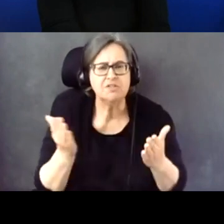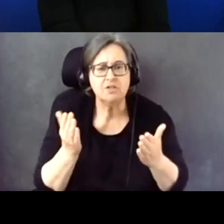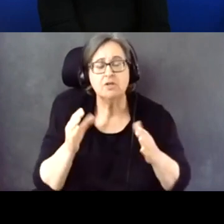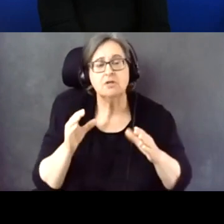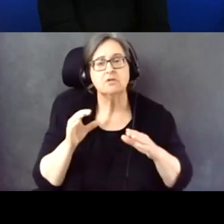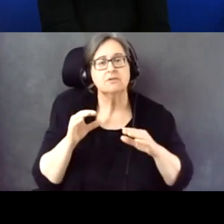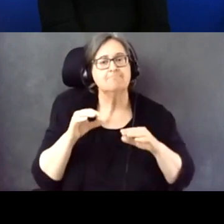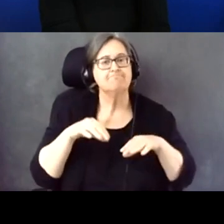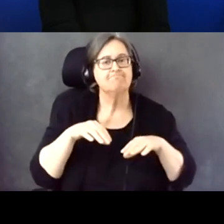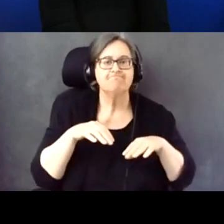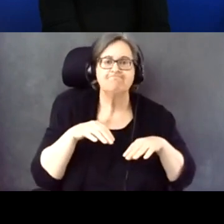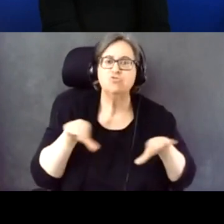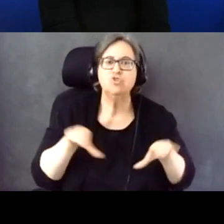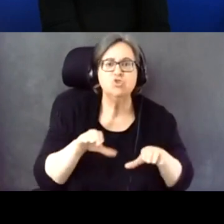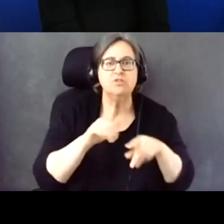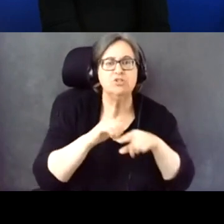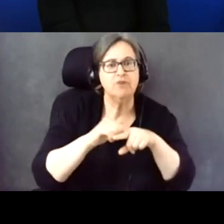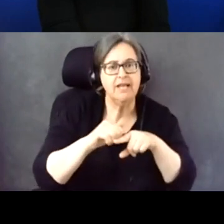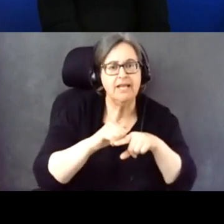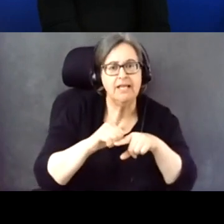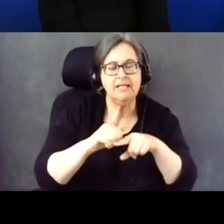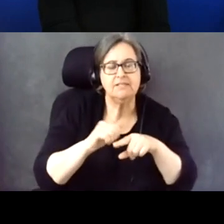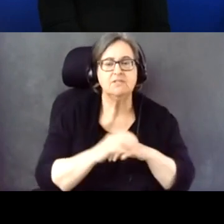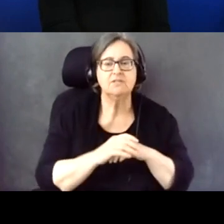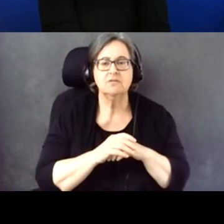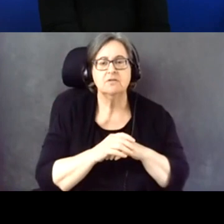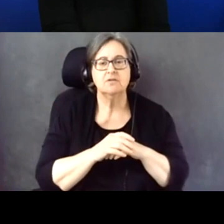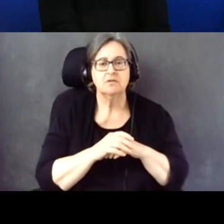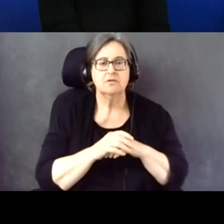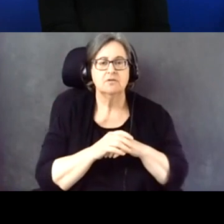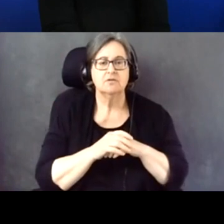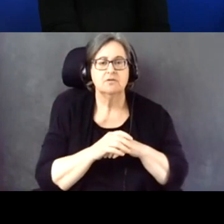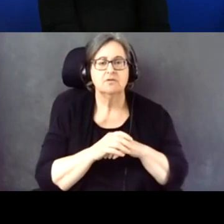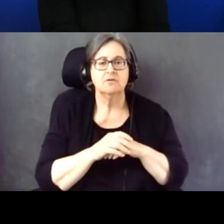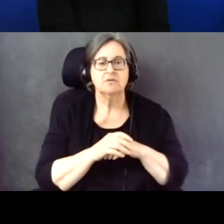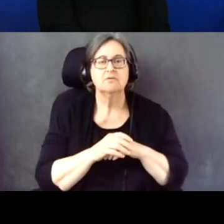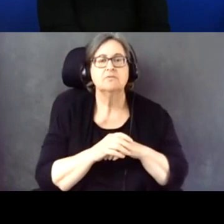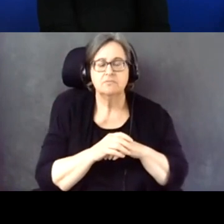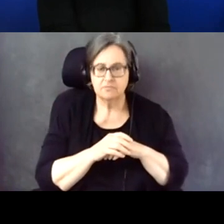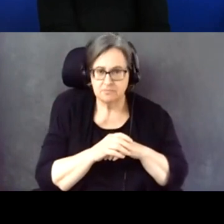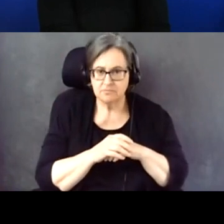when you're updating it, you know, regularly.